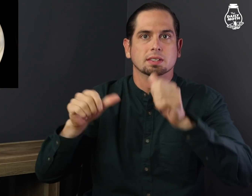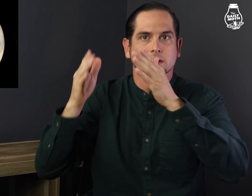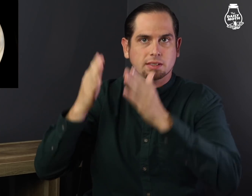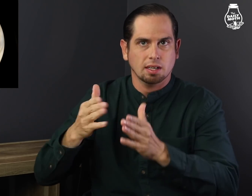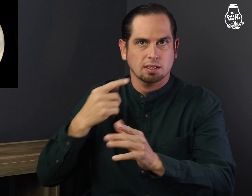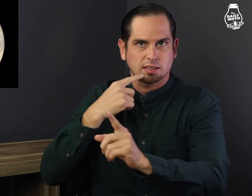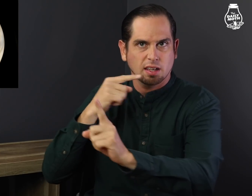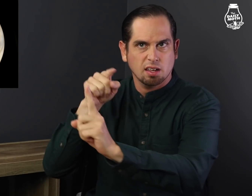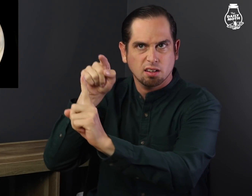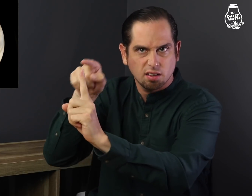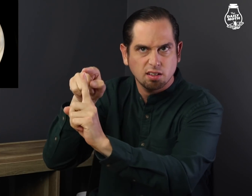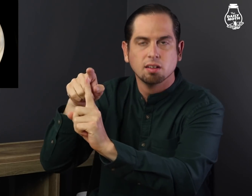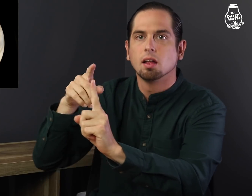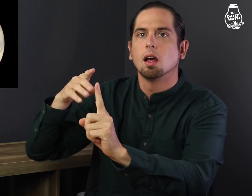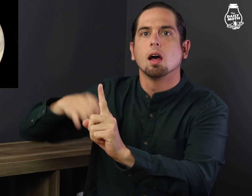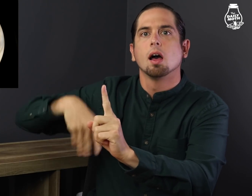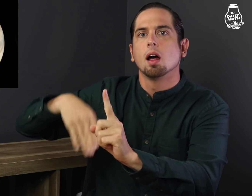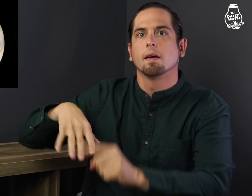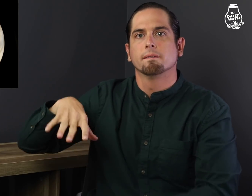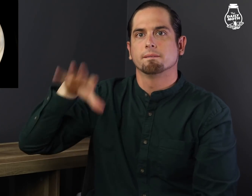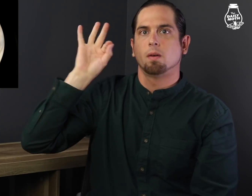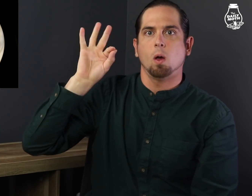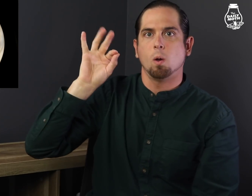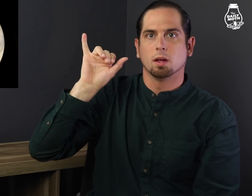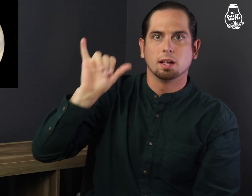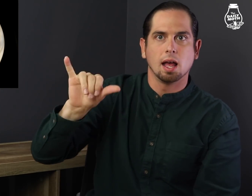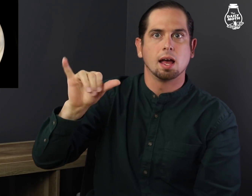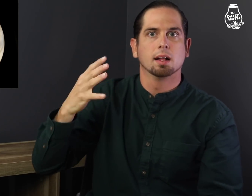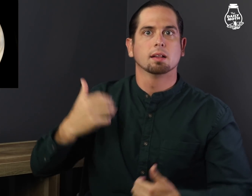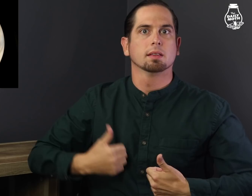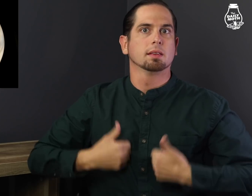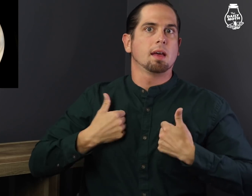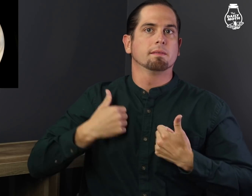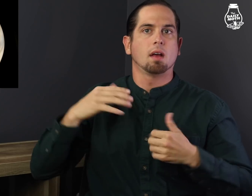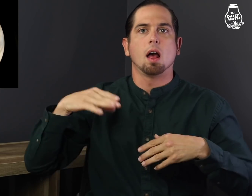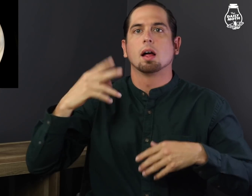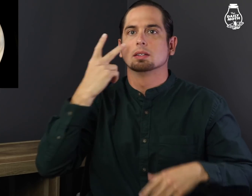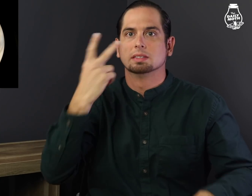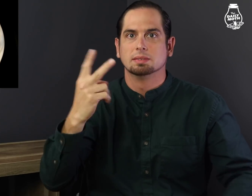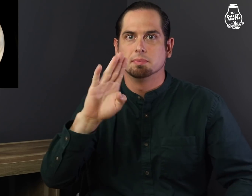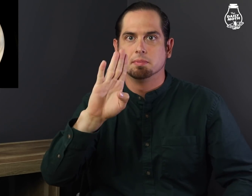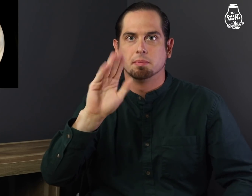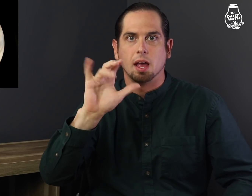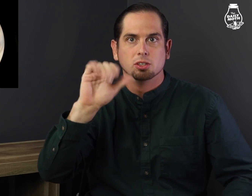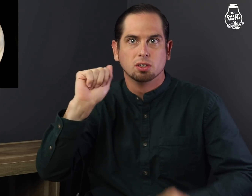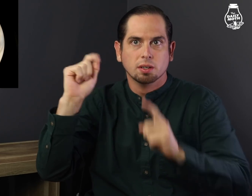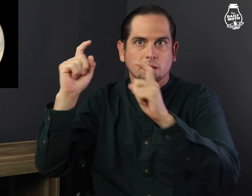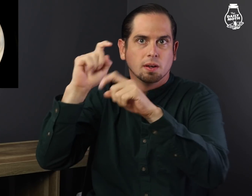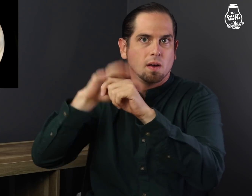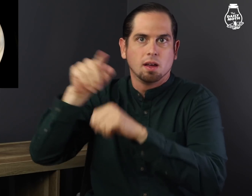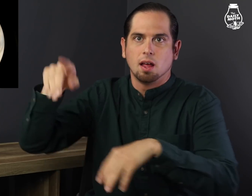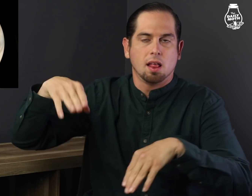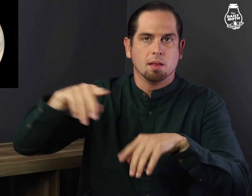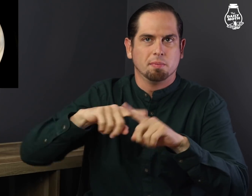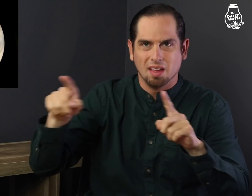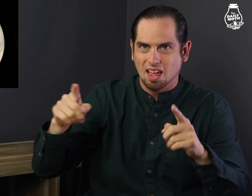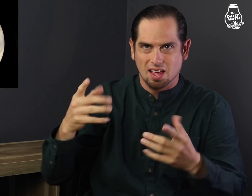Scientists said they have not found life (bacteria) itself,